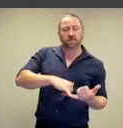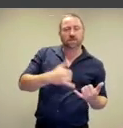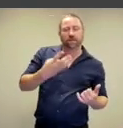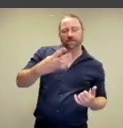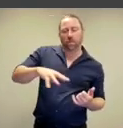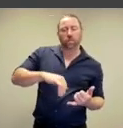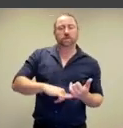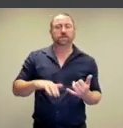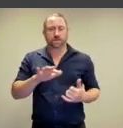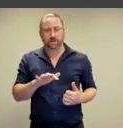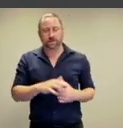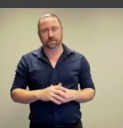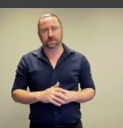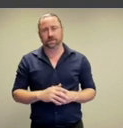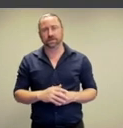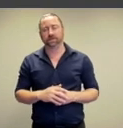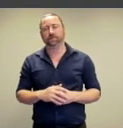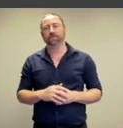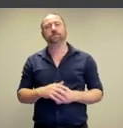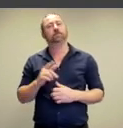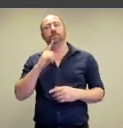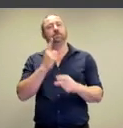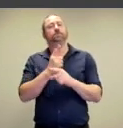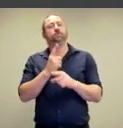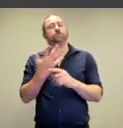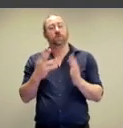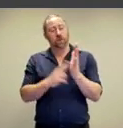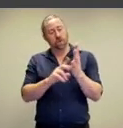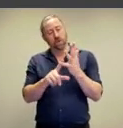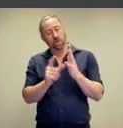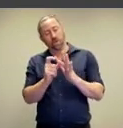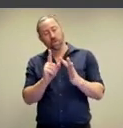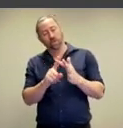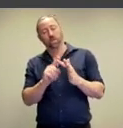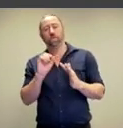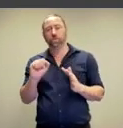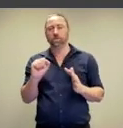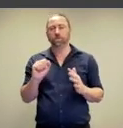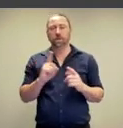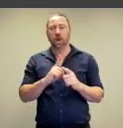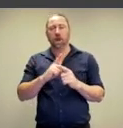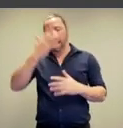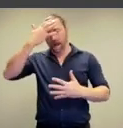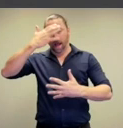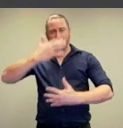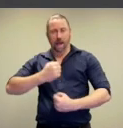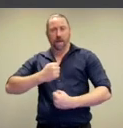the kind of 30s and 40s and she describes